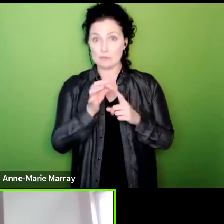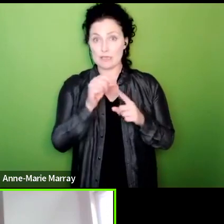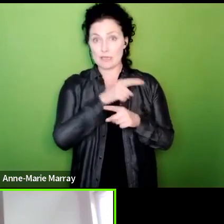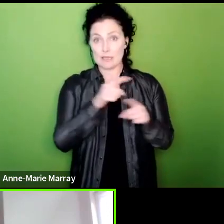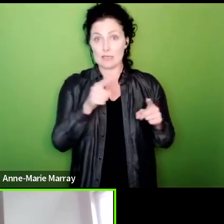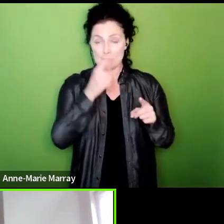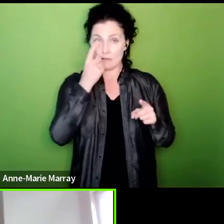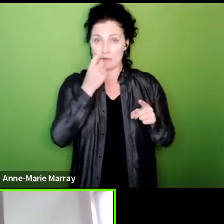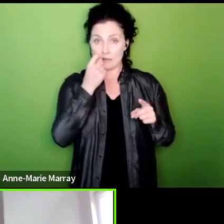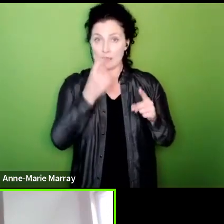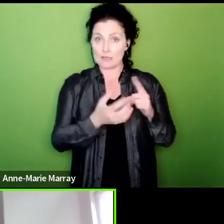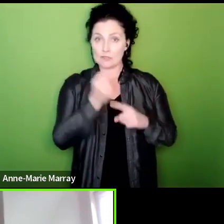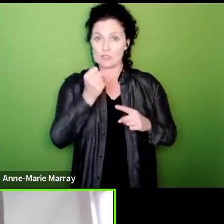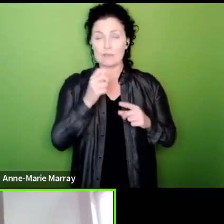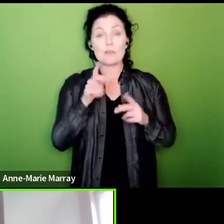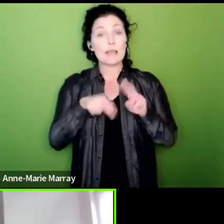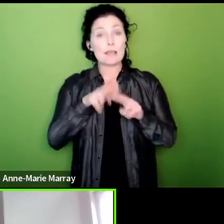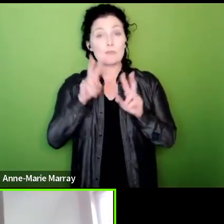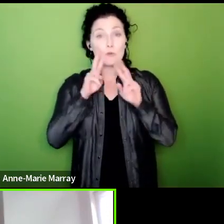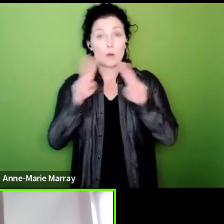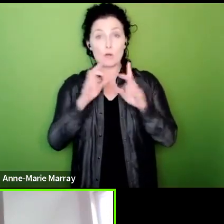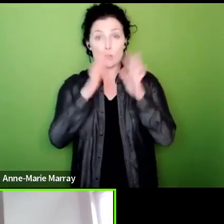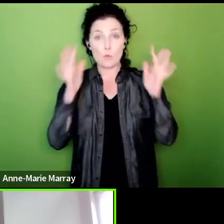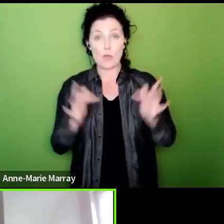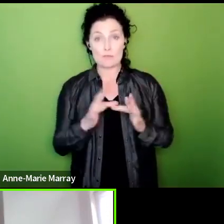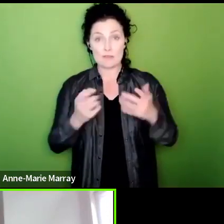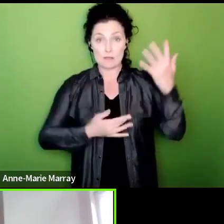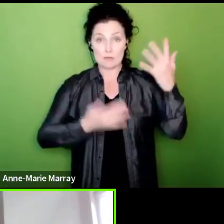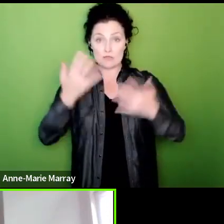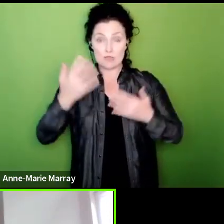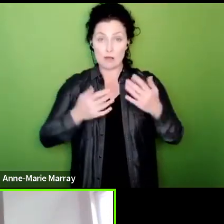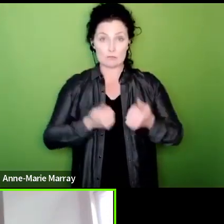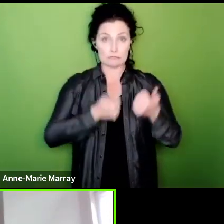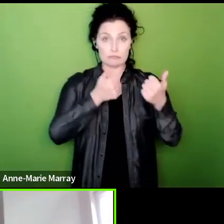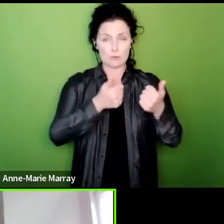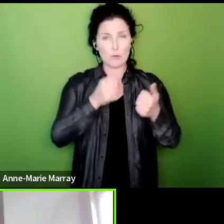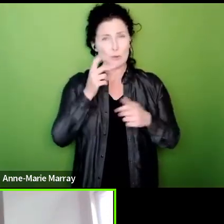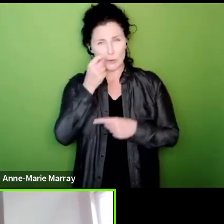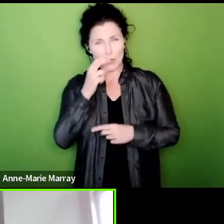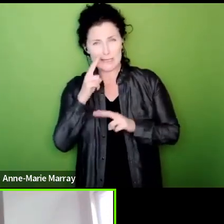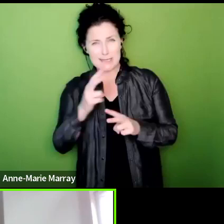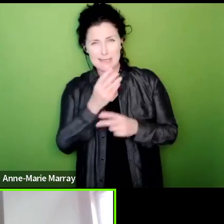we're on the website you will see as I say that in some areas the union we've had 70 to 80% turnouts